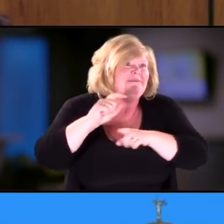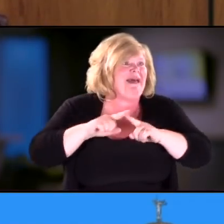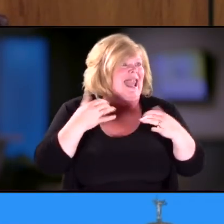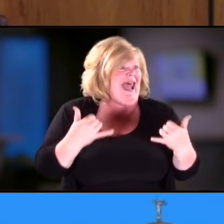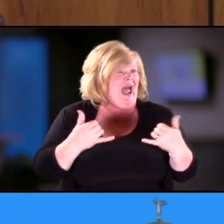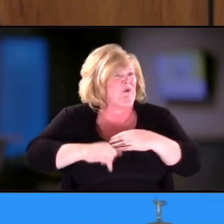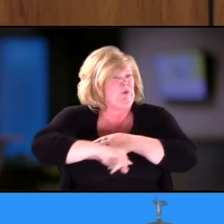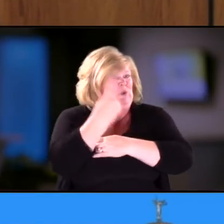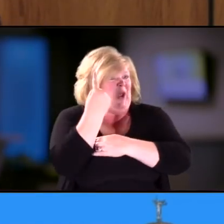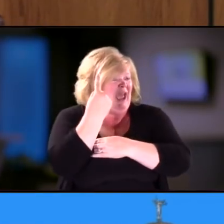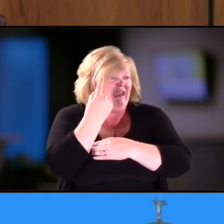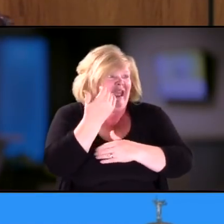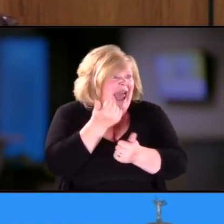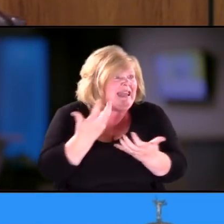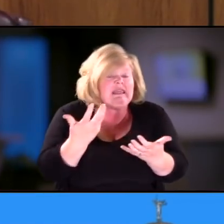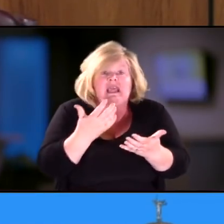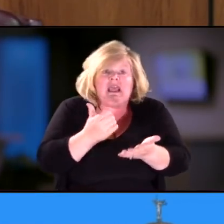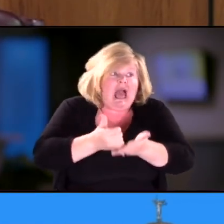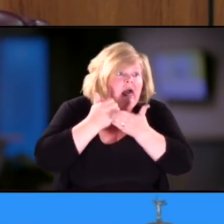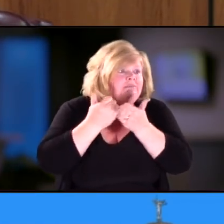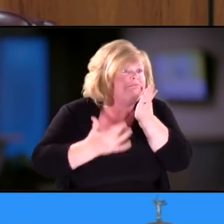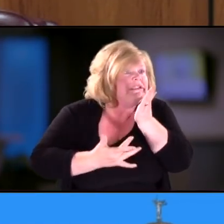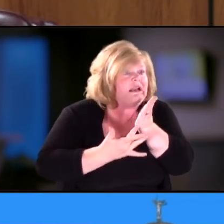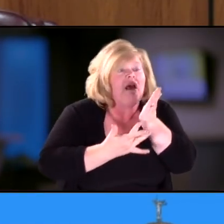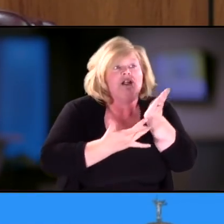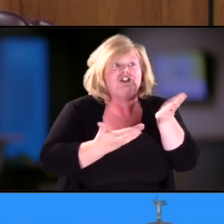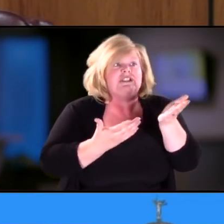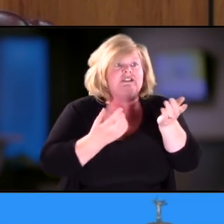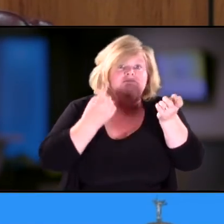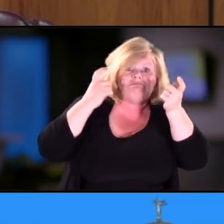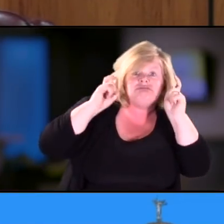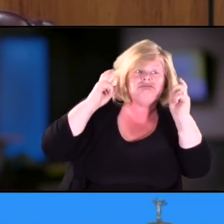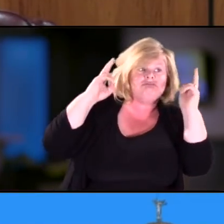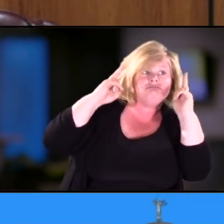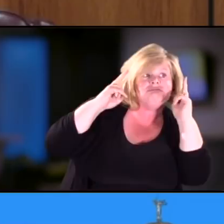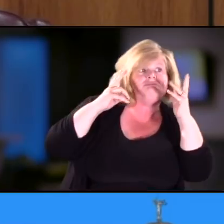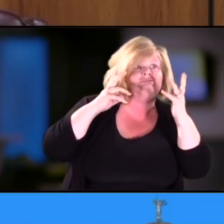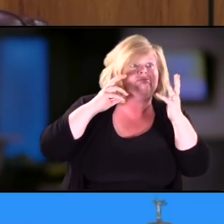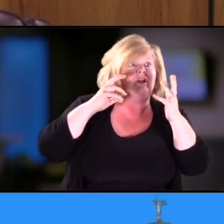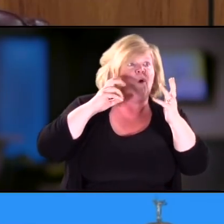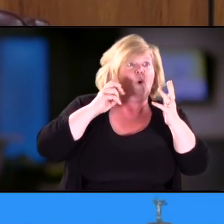that can help restore any vision or hearing impairment?